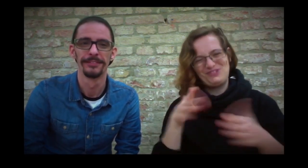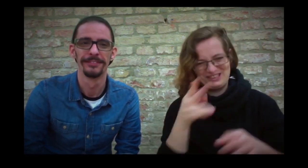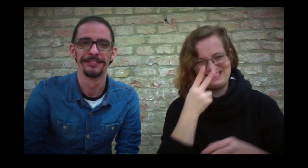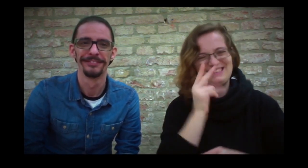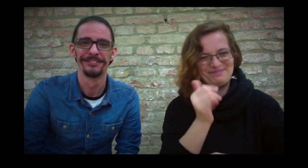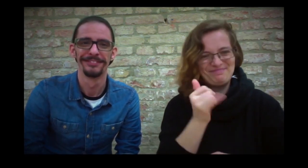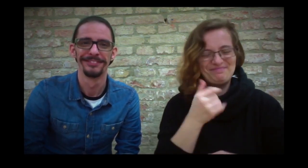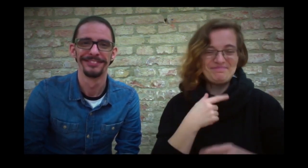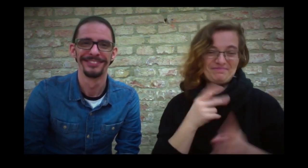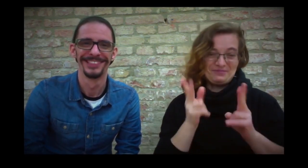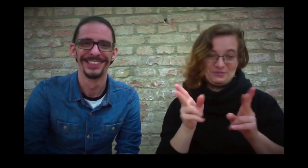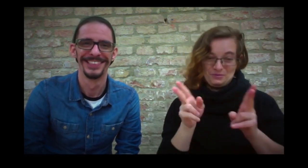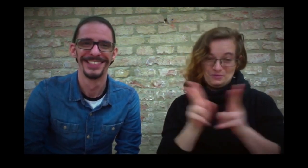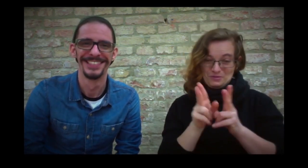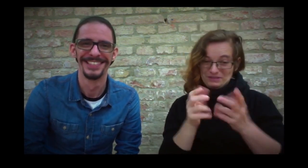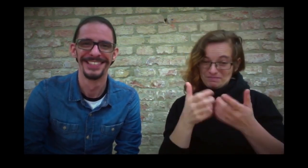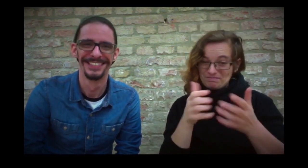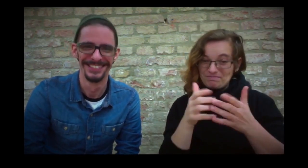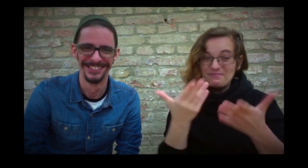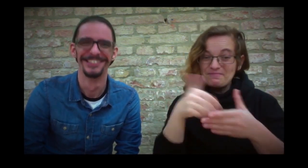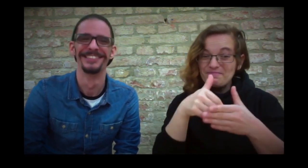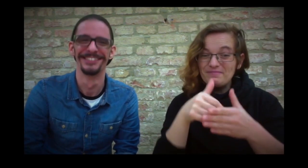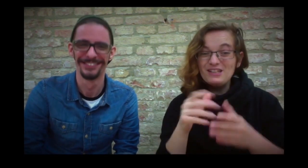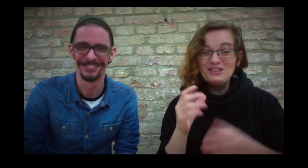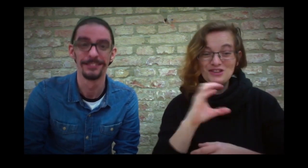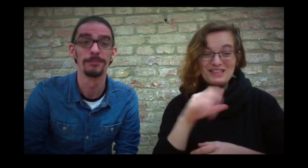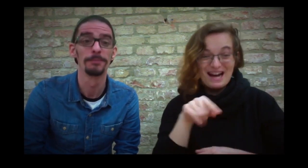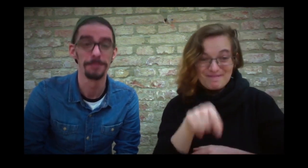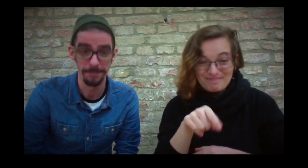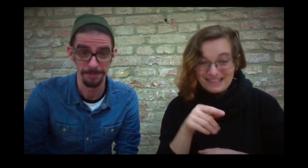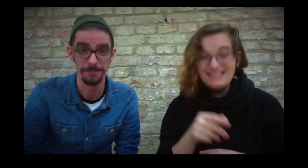And finally I watched it till the end. What's CHARMED about?